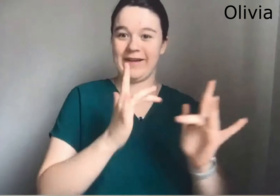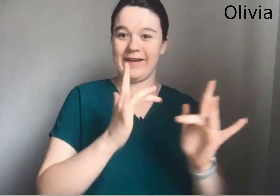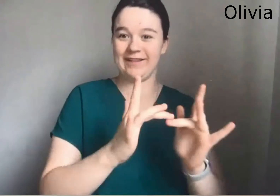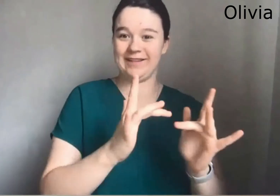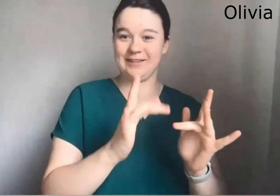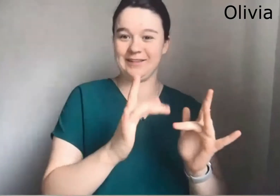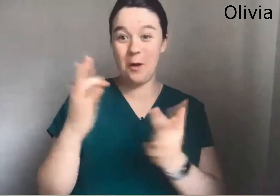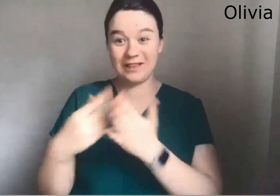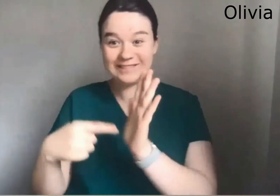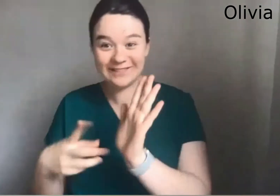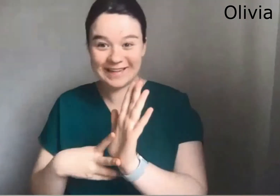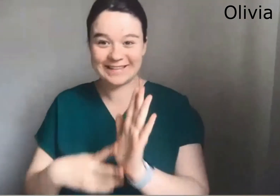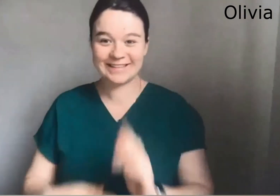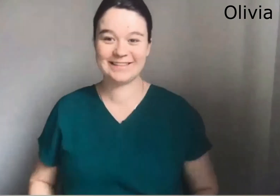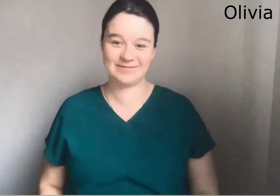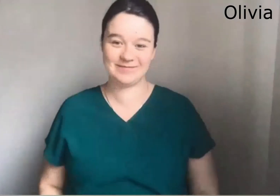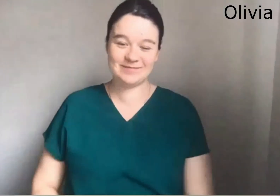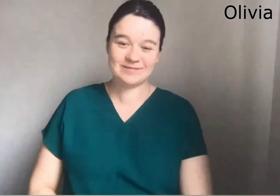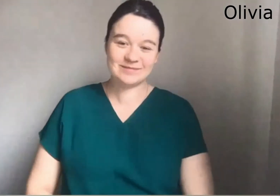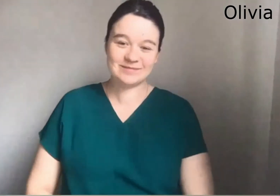Information and I need that online not on tv